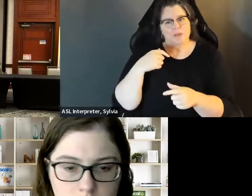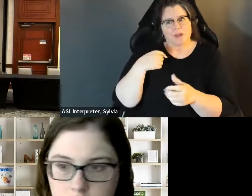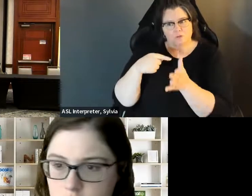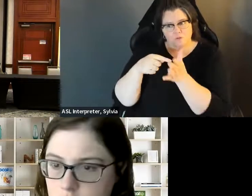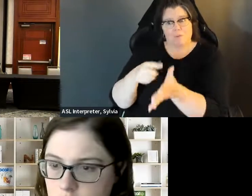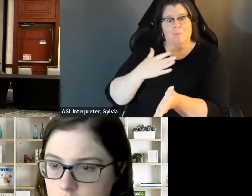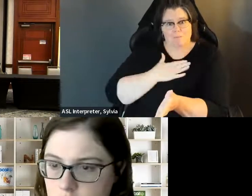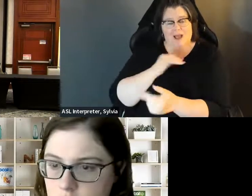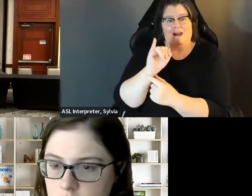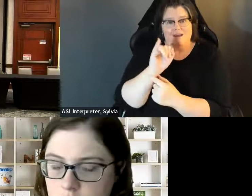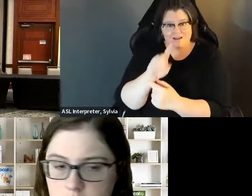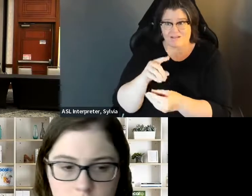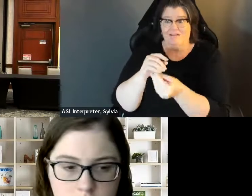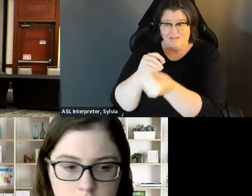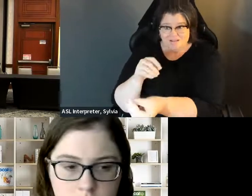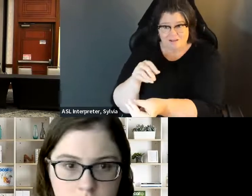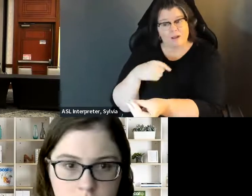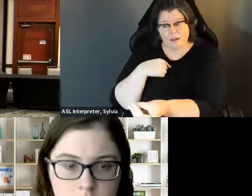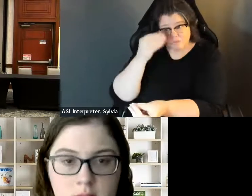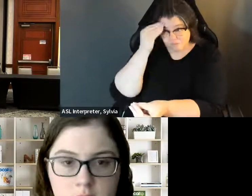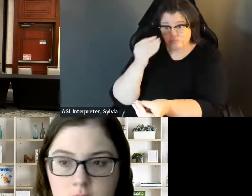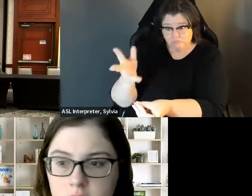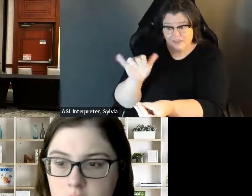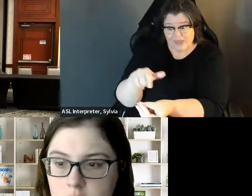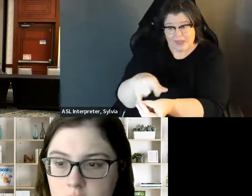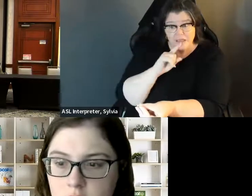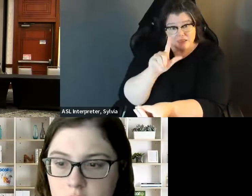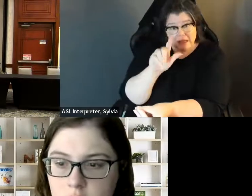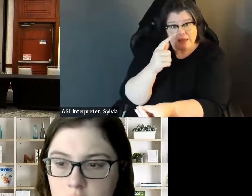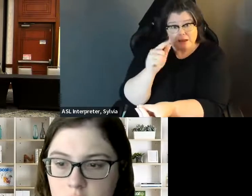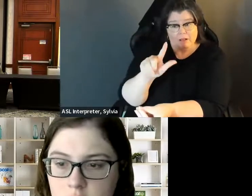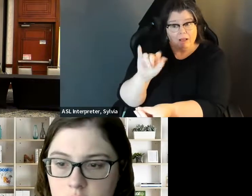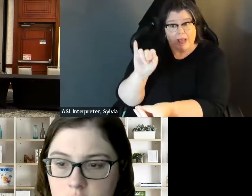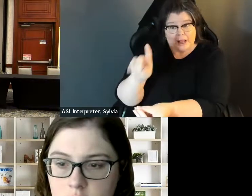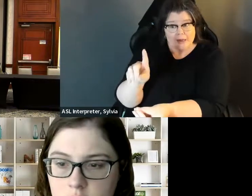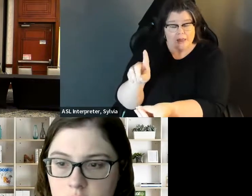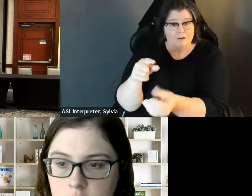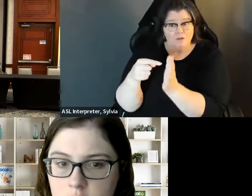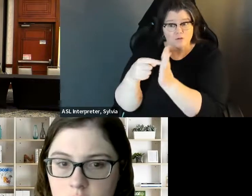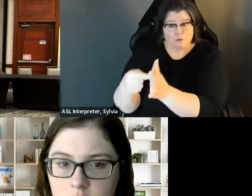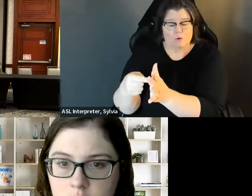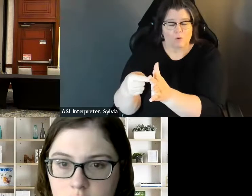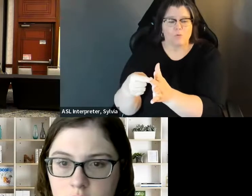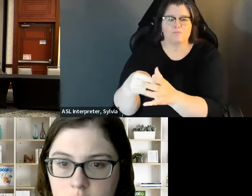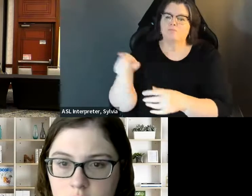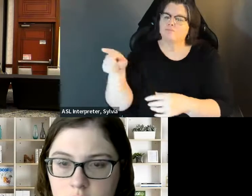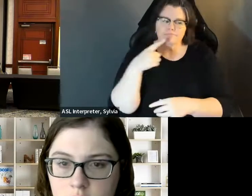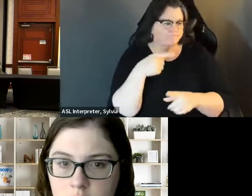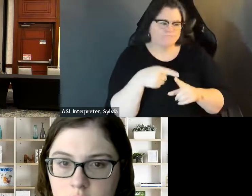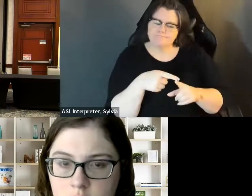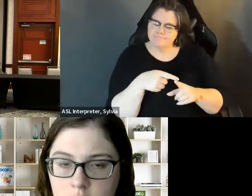So that was a challenge, having to find who to contact to be able to tell them that this is a legitimate ID and Having to font act, to be able to tell them that this is a legitimate id, and that this is because it kept trying back that it was it.